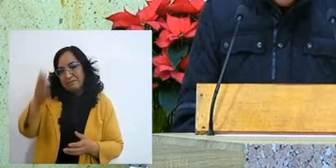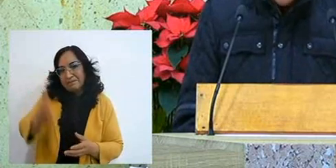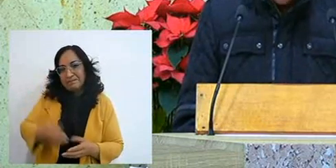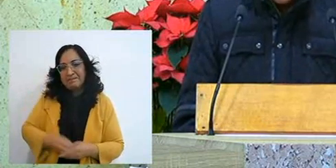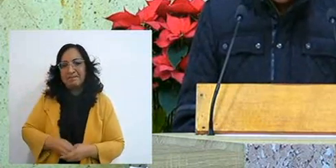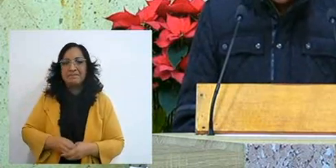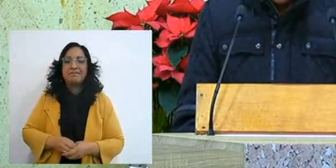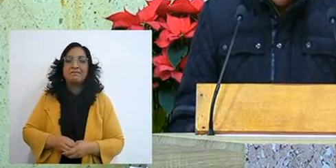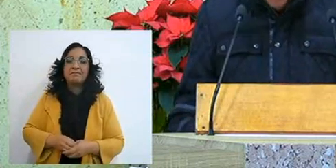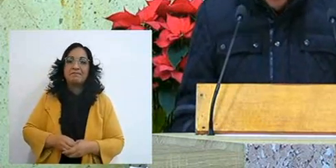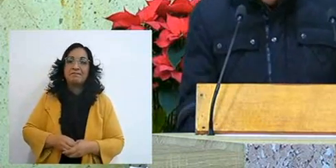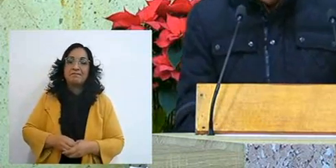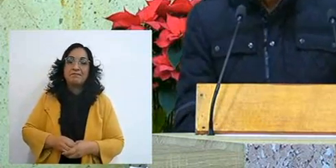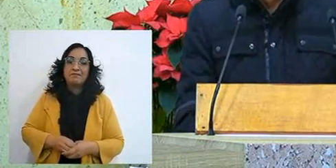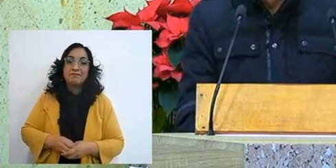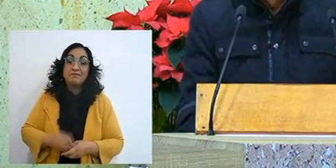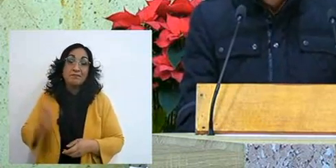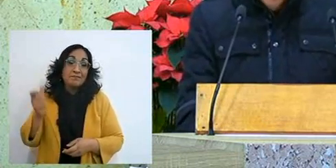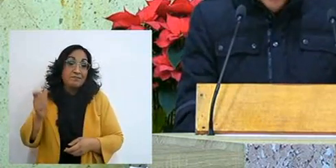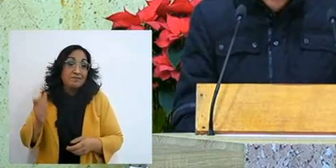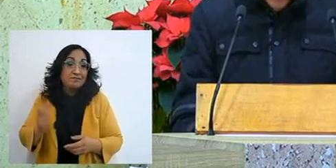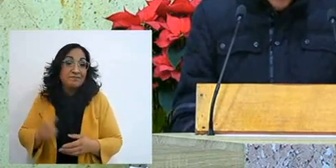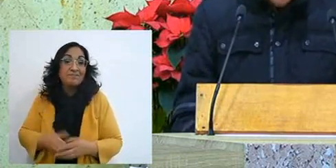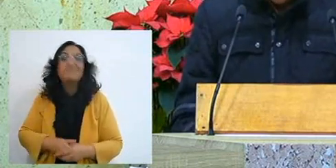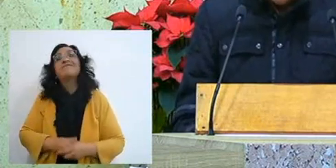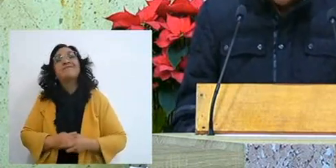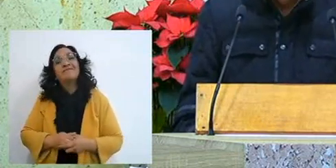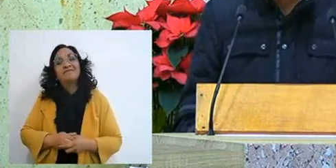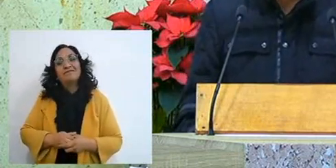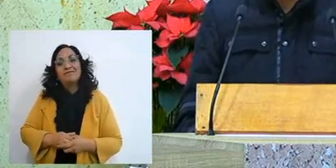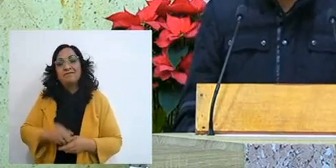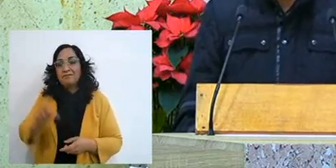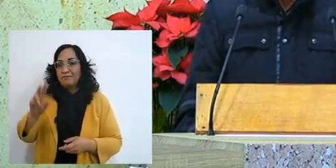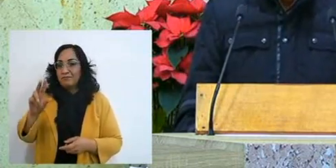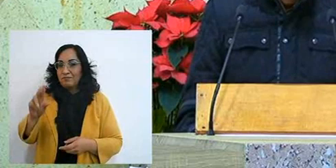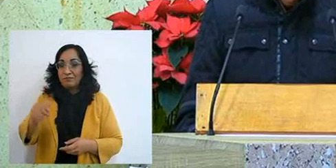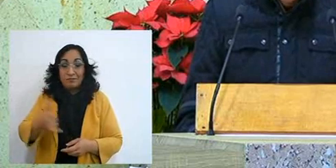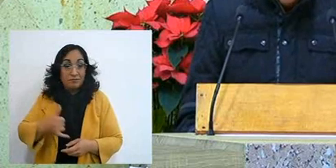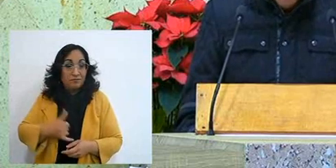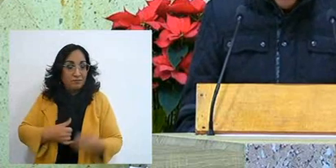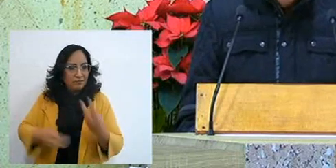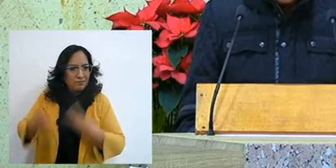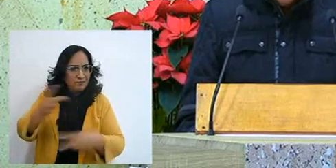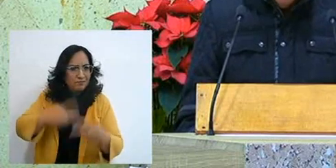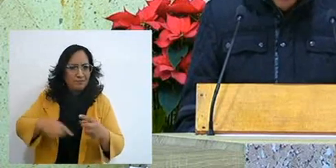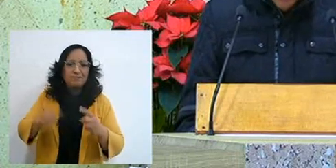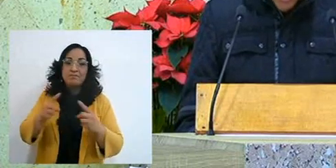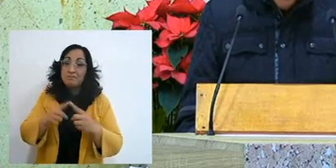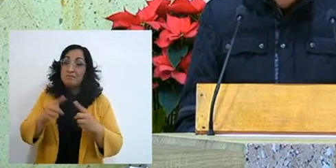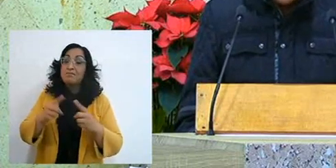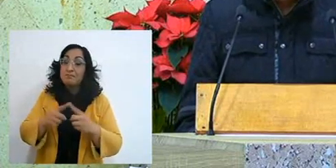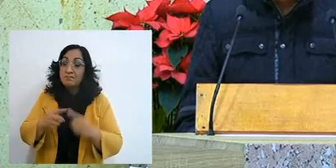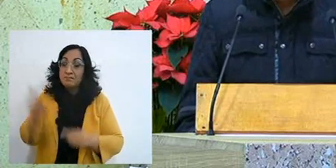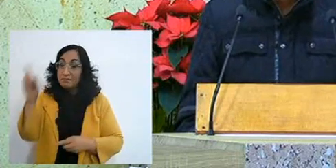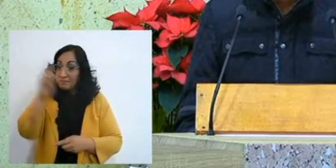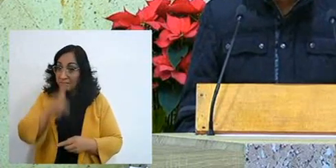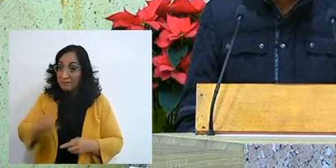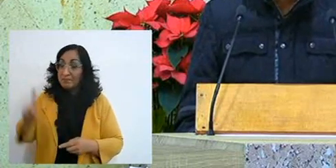because let me tell you, well, I'm going back a little bit, that I no longer congregated, I used Sundays to play soccer,